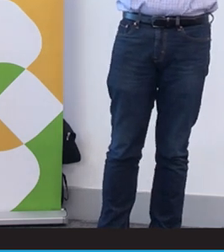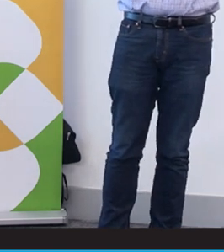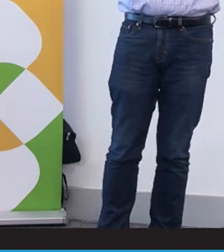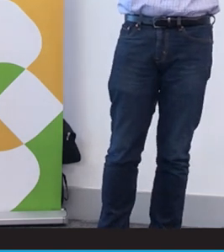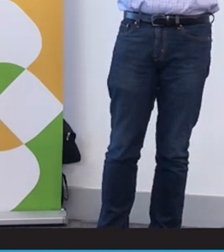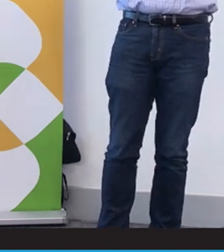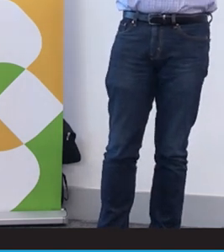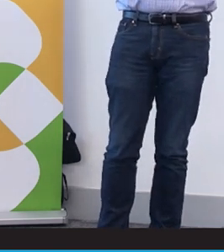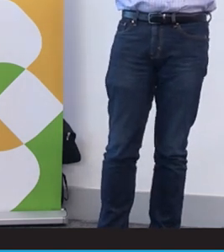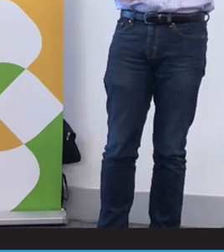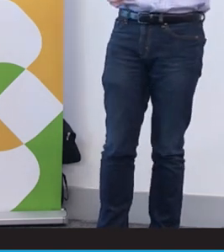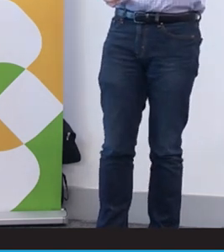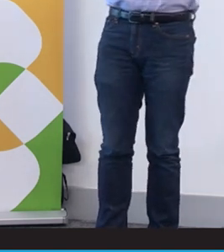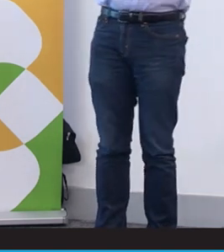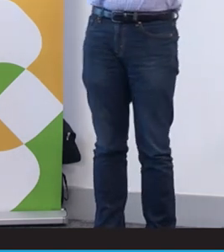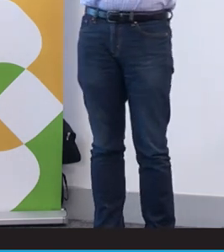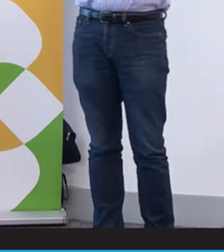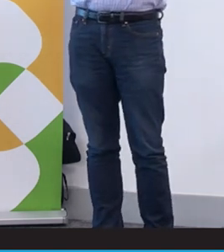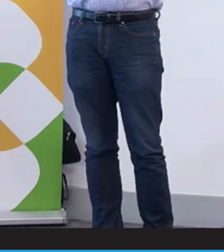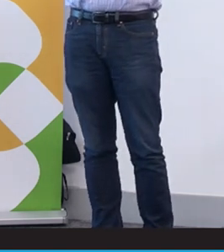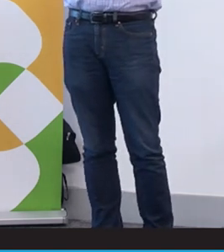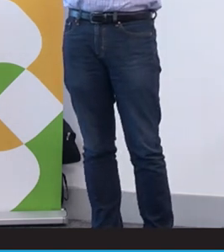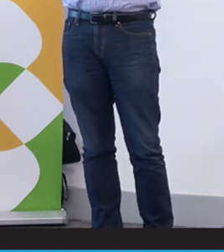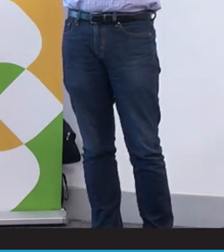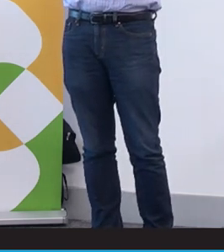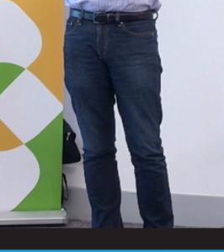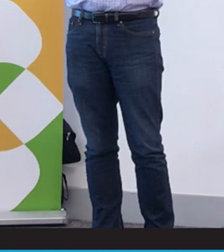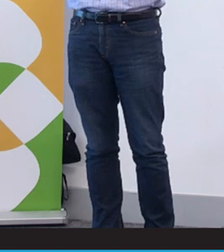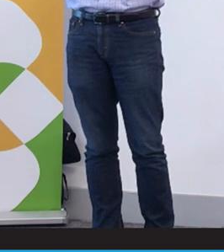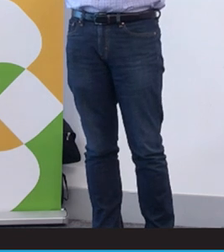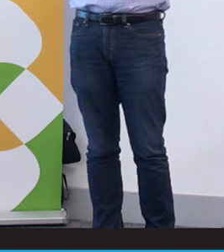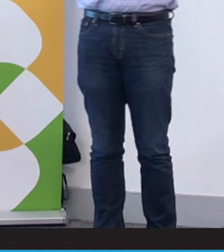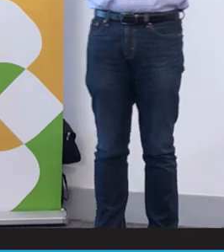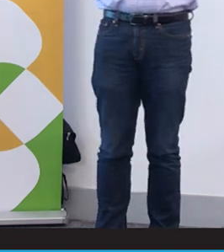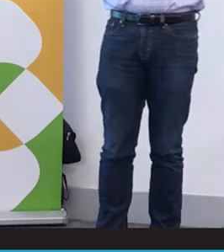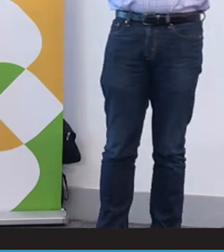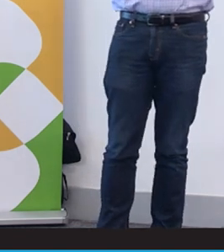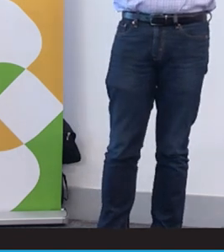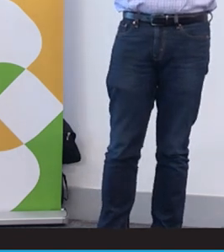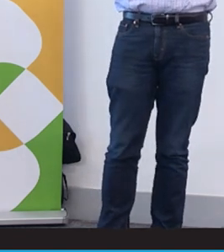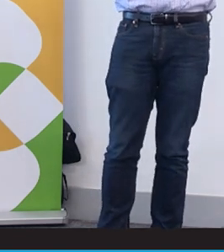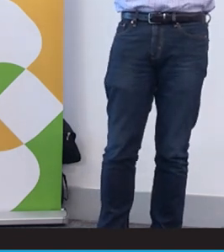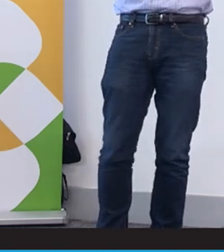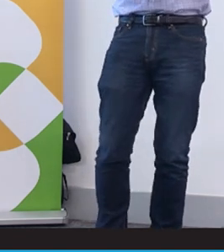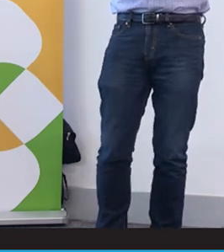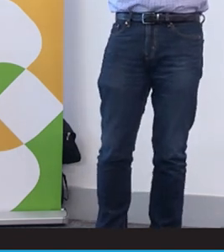they opened some sort of technical switch to allow that. Now everybody can do that. Now can you imagine if you could only text Telstra if you're with Telstra?